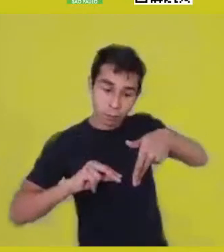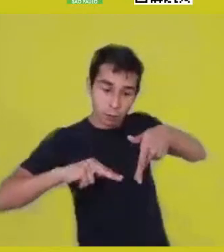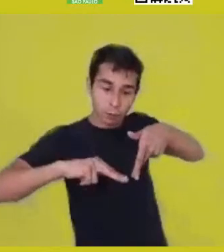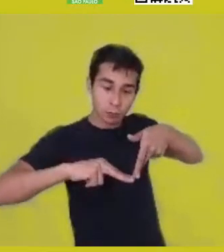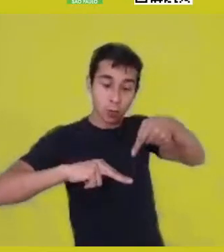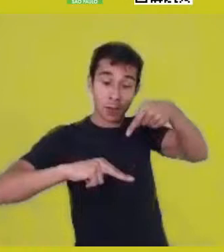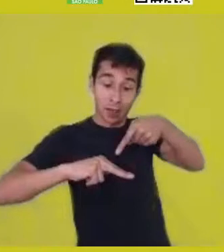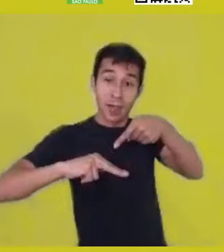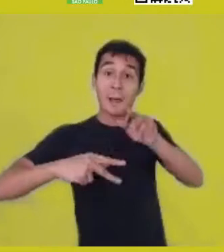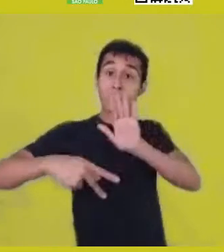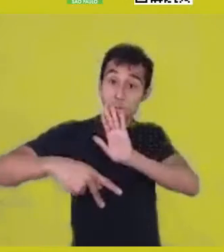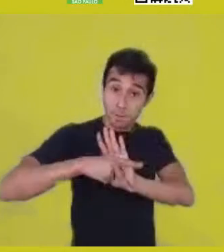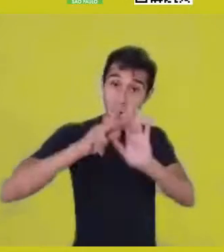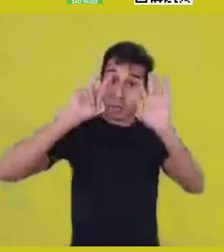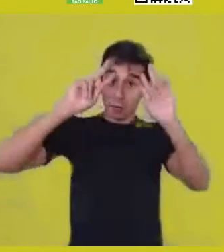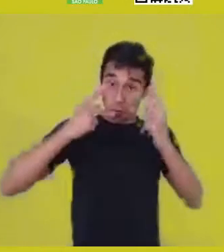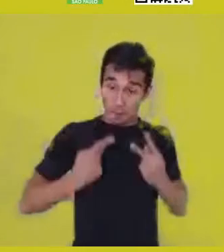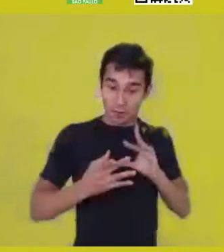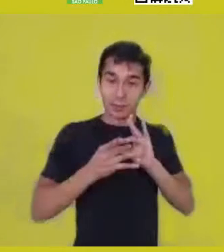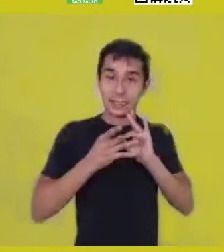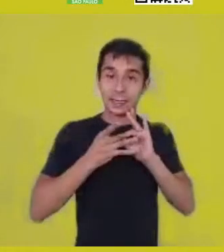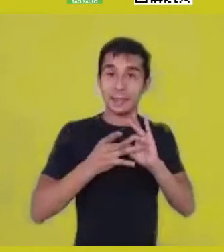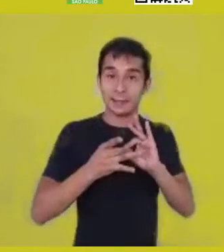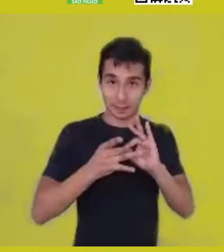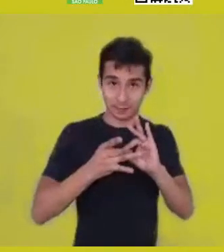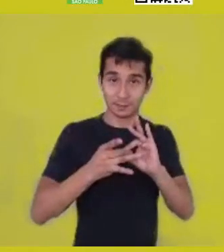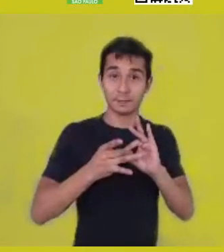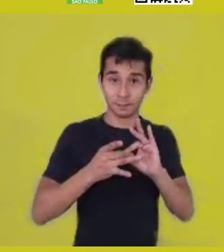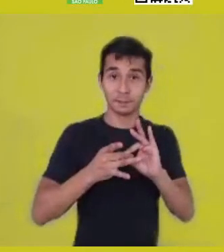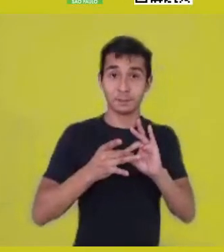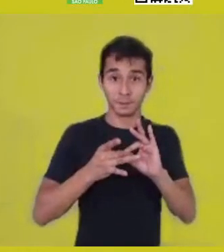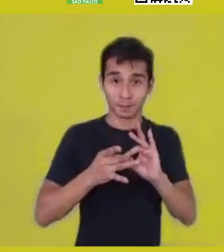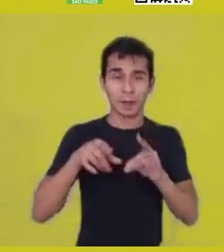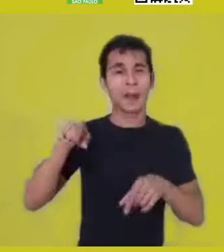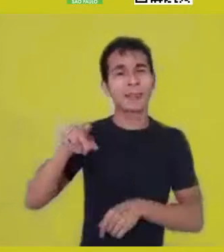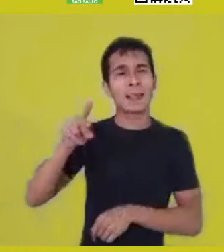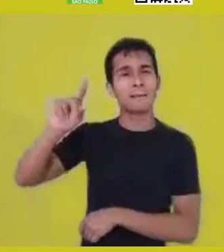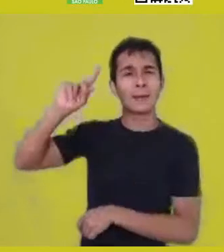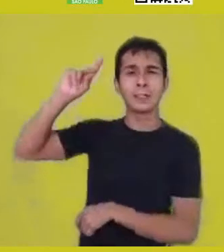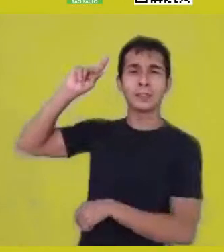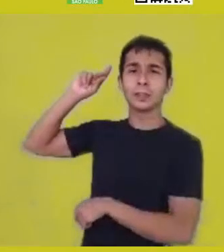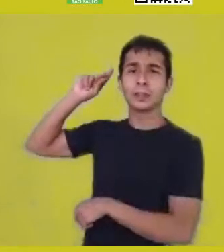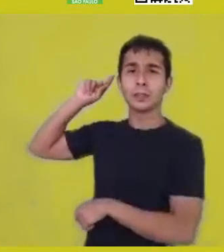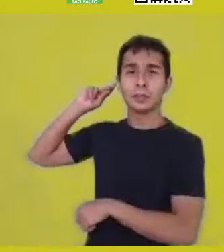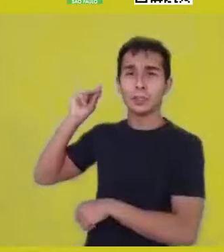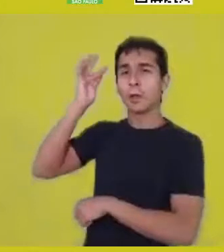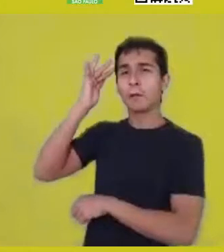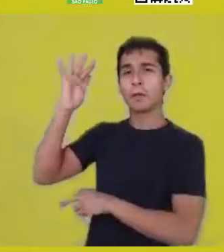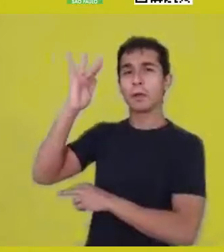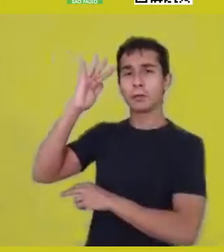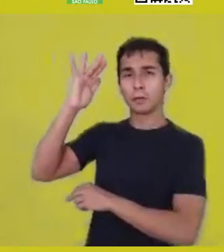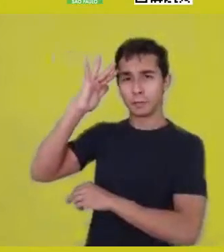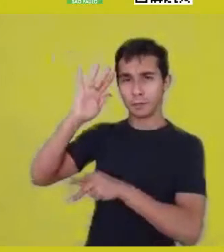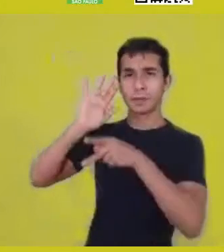So, this proposal of the ancient philosophy, this Kemetic cosmogony,